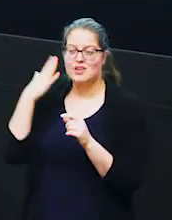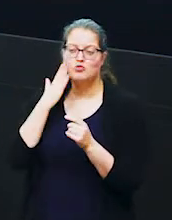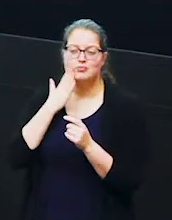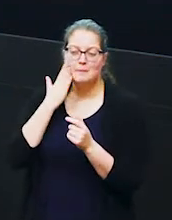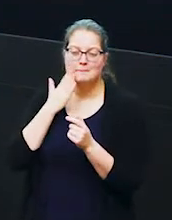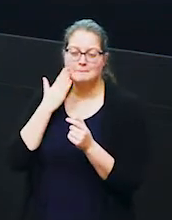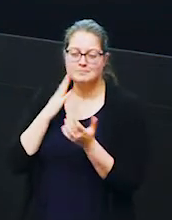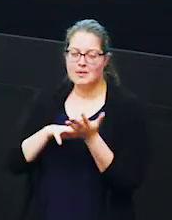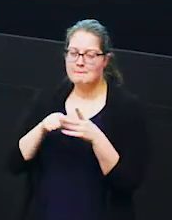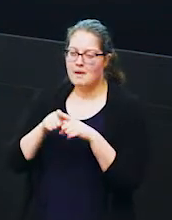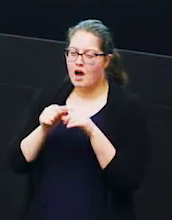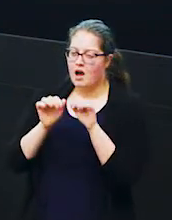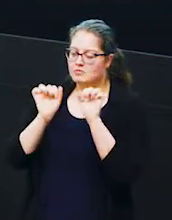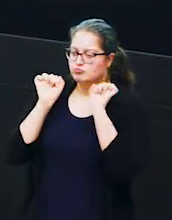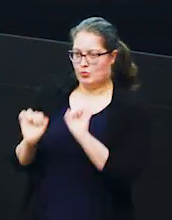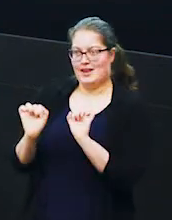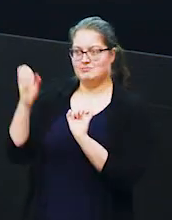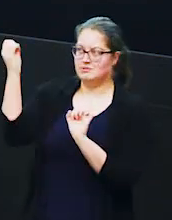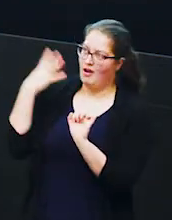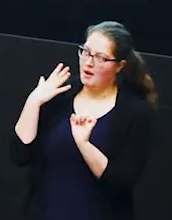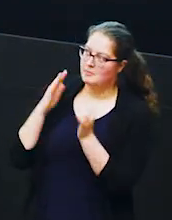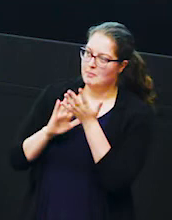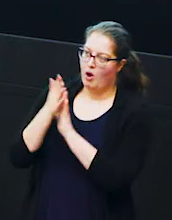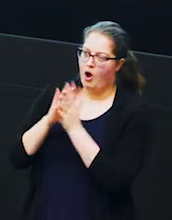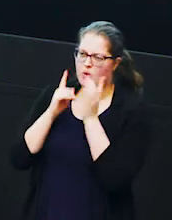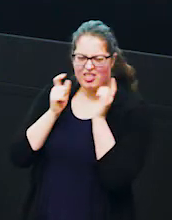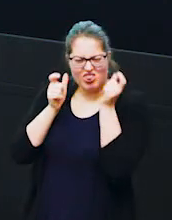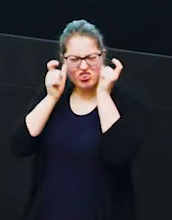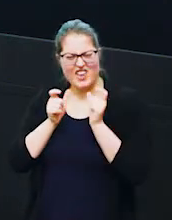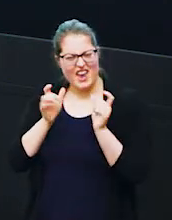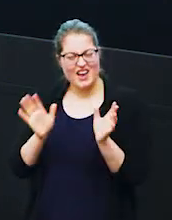stops an elephant getting sunburned you might think they've got very thick skin but actually